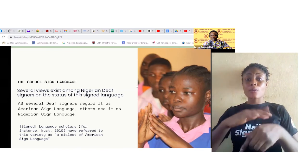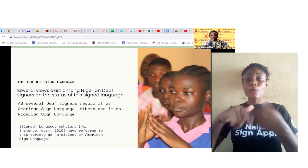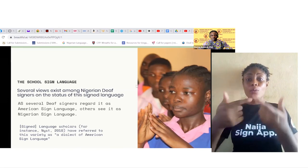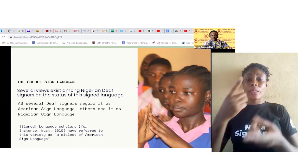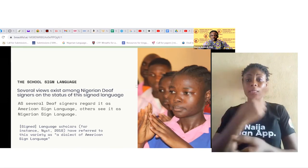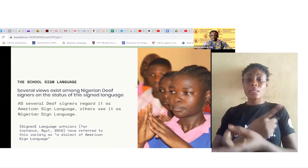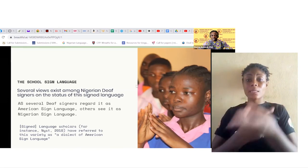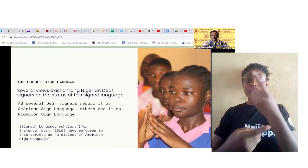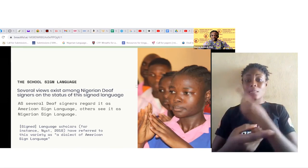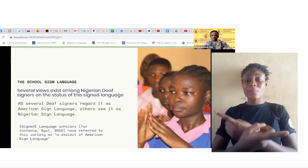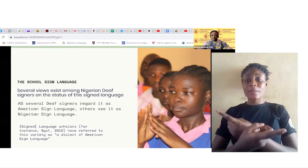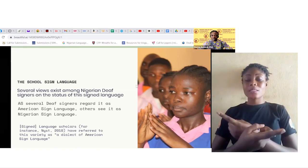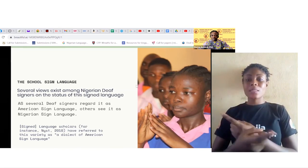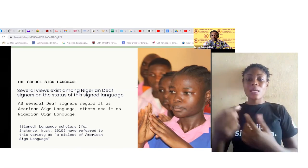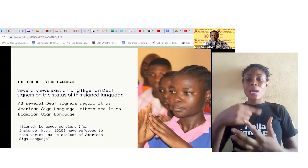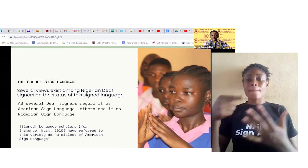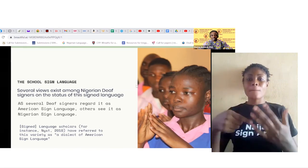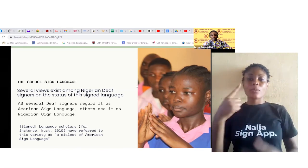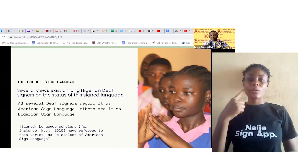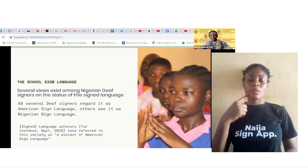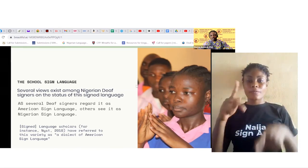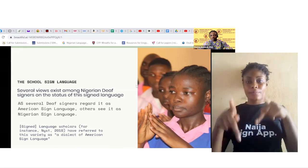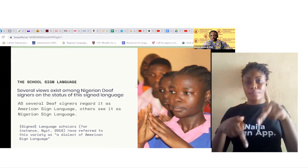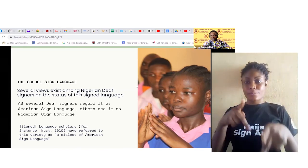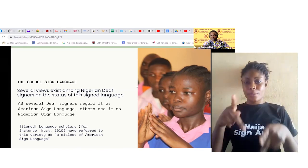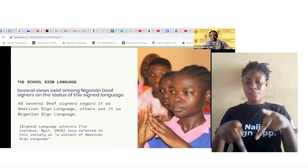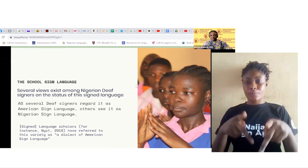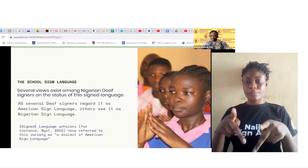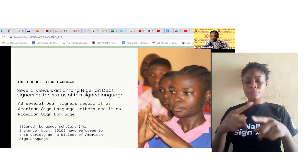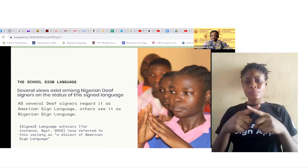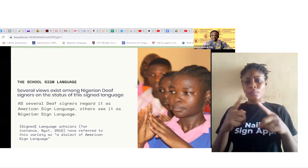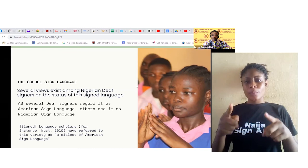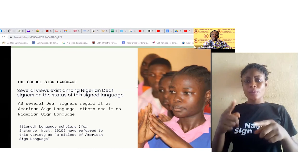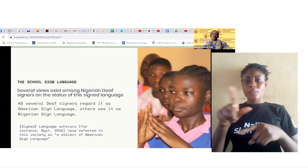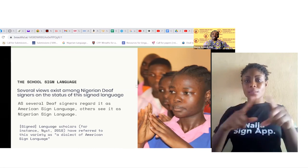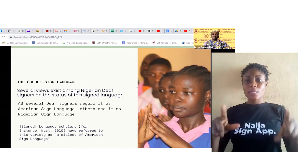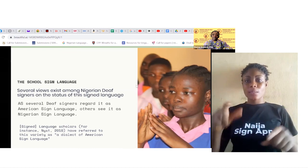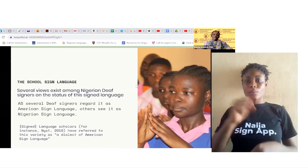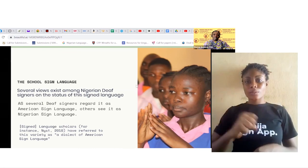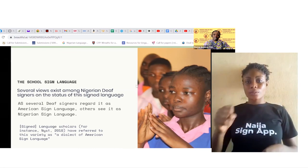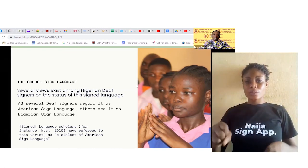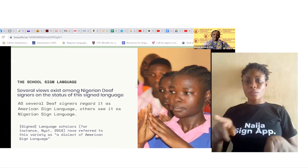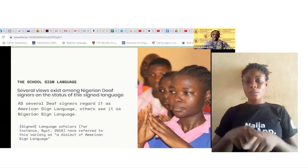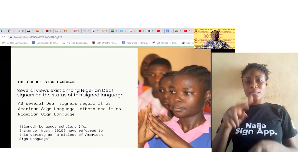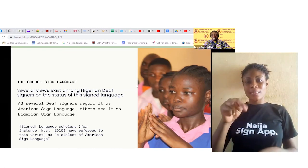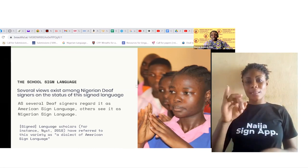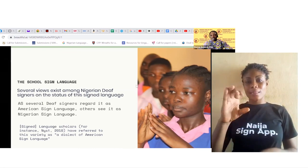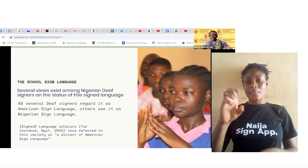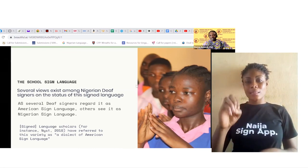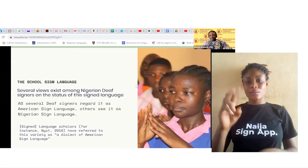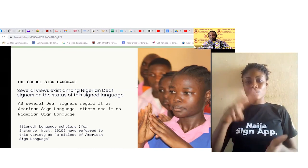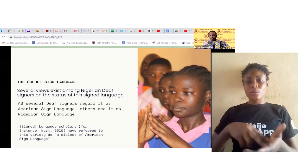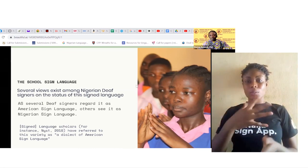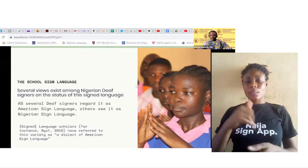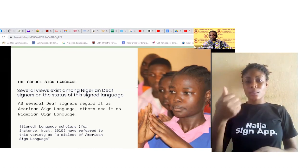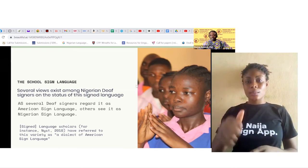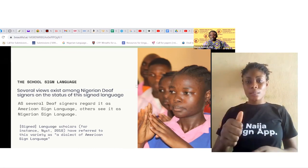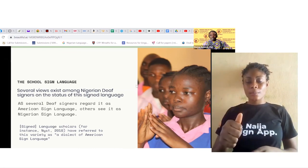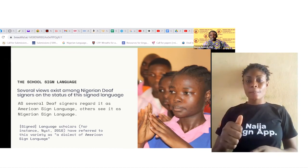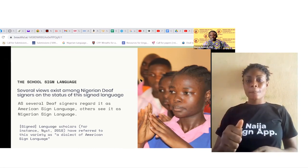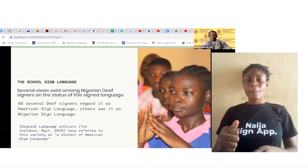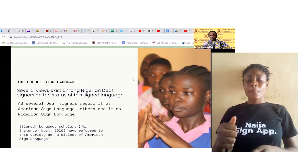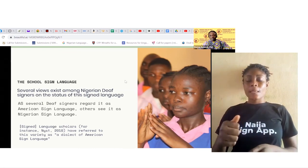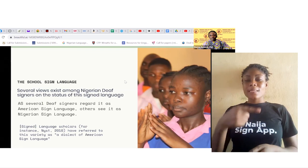such as Nyst (2010) have as well referred to this variety as a dialect of American Sign Language.